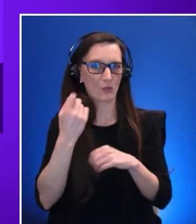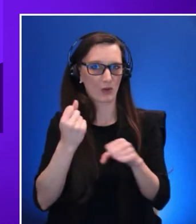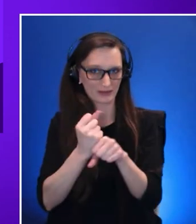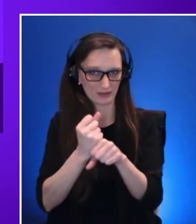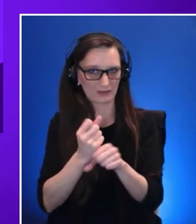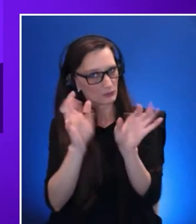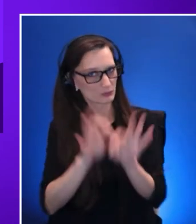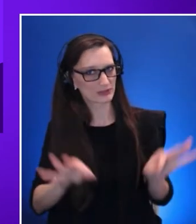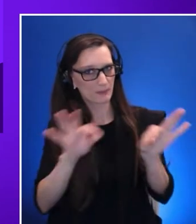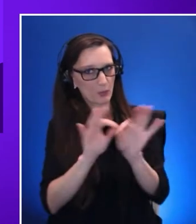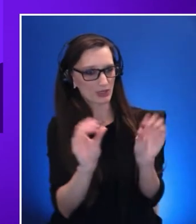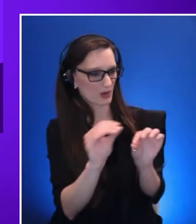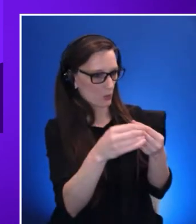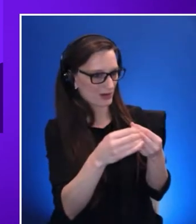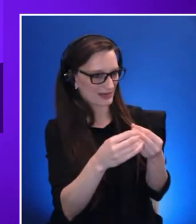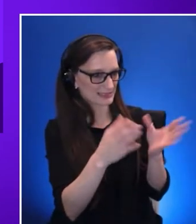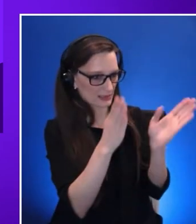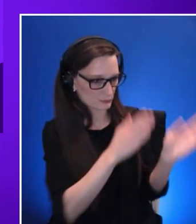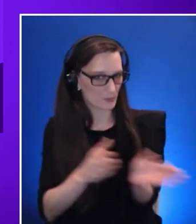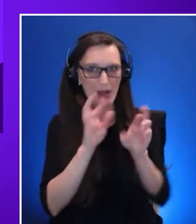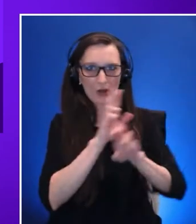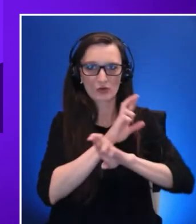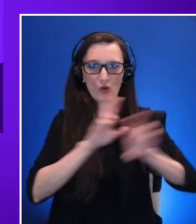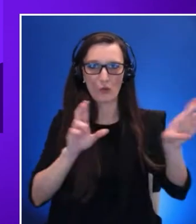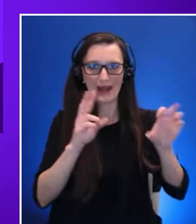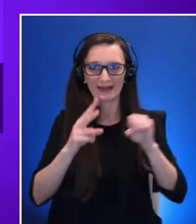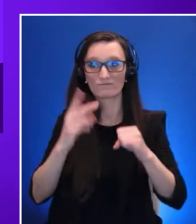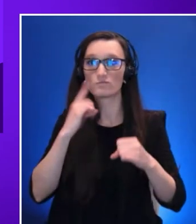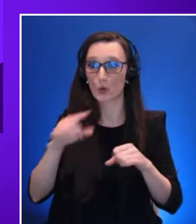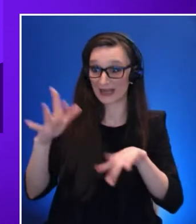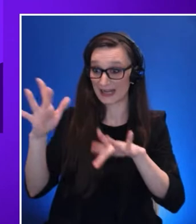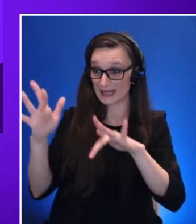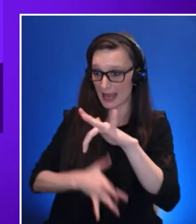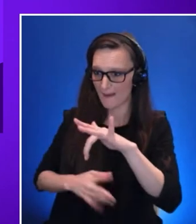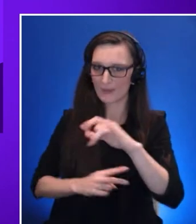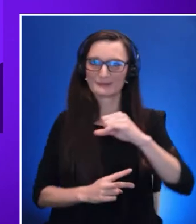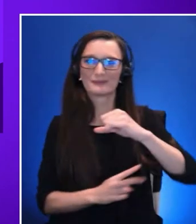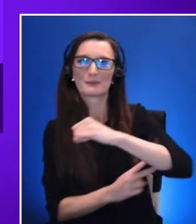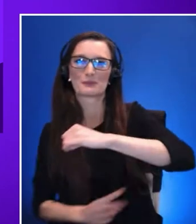digital accessibility for their employees especially as workplace technologies evolve